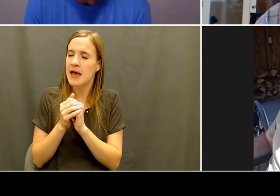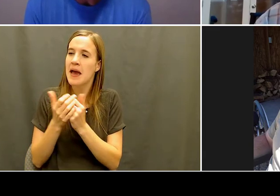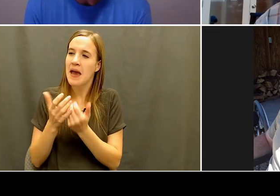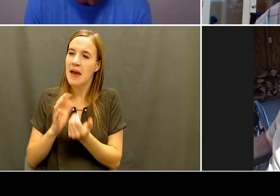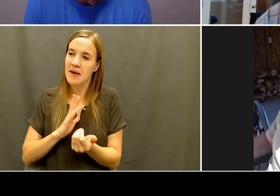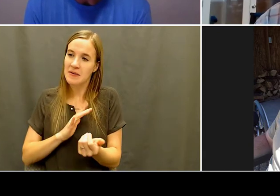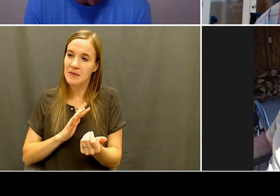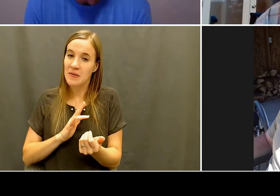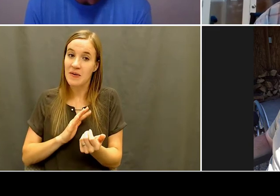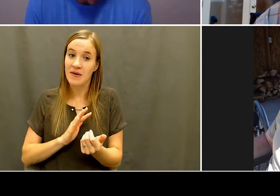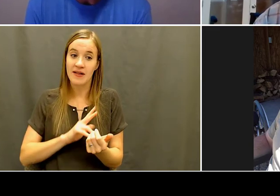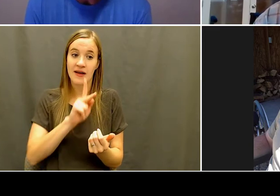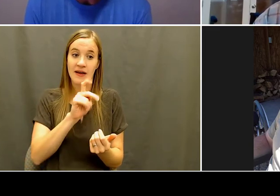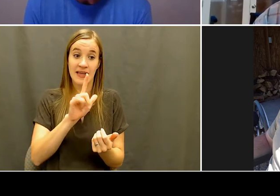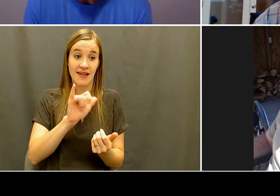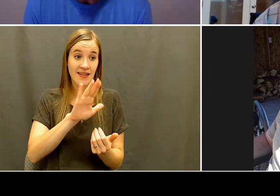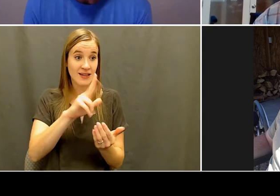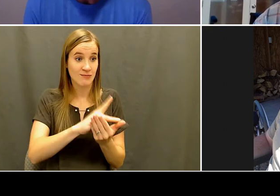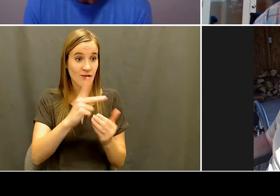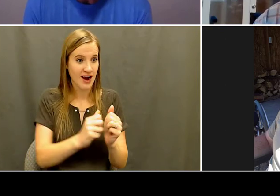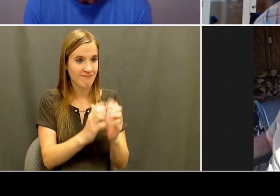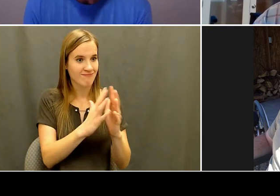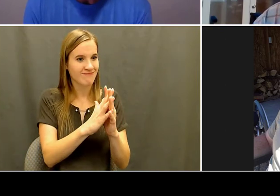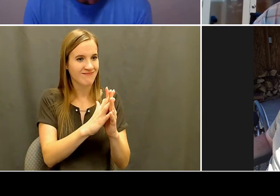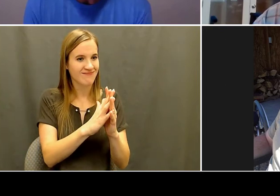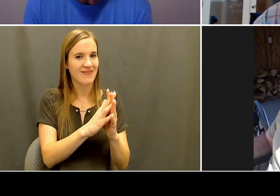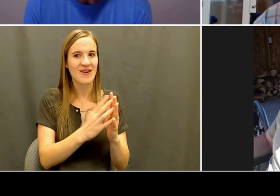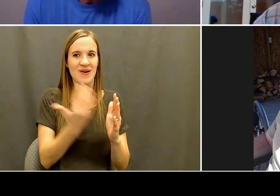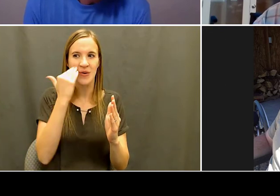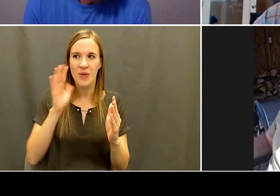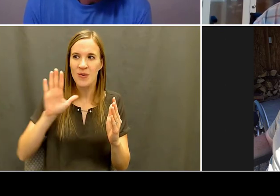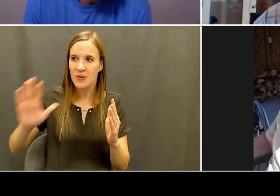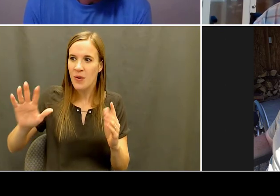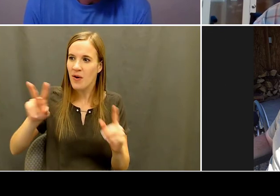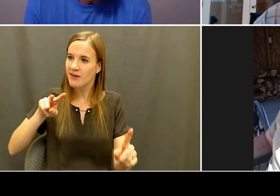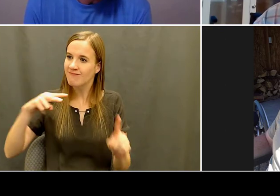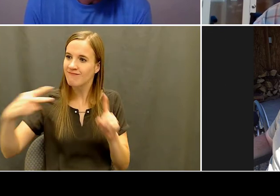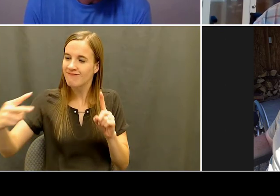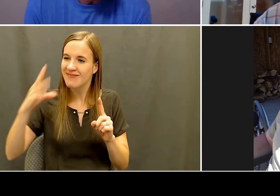Yeah. Like I said that, that opportunity was something that